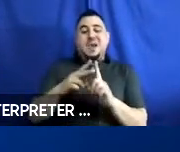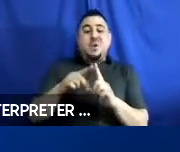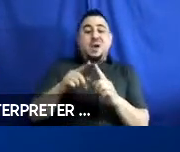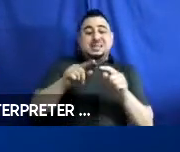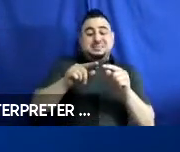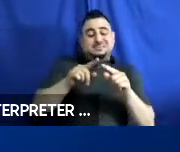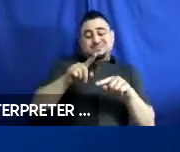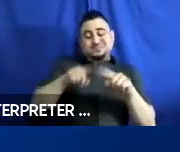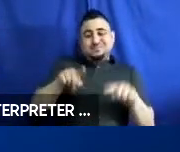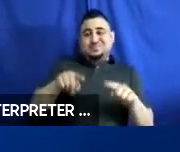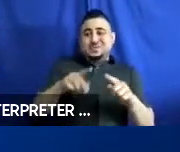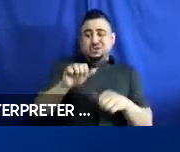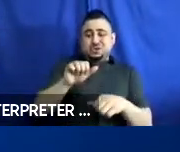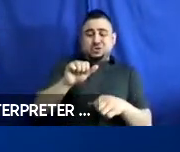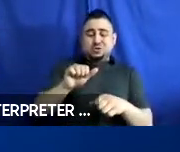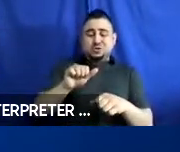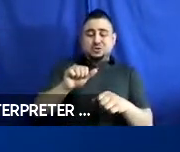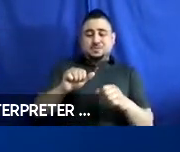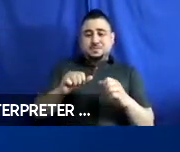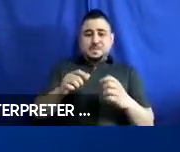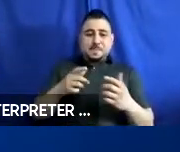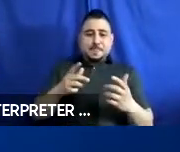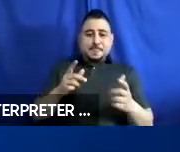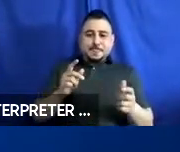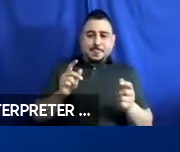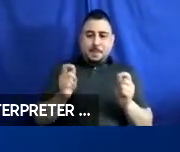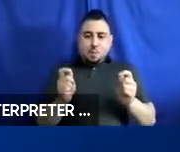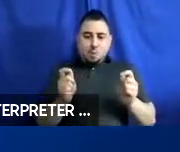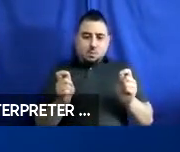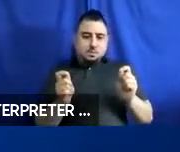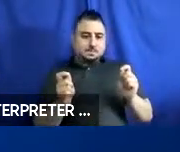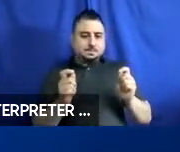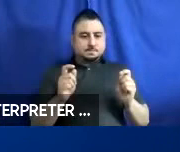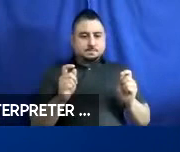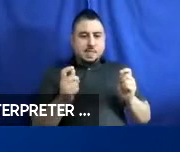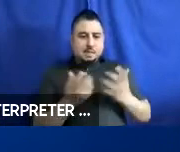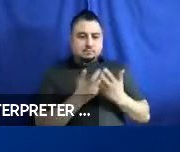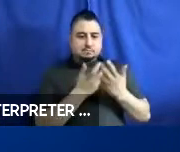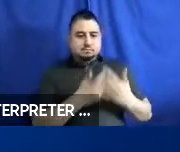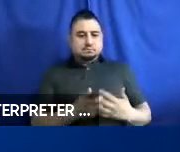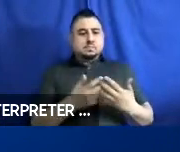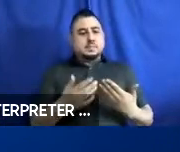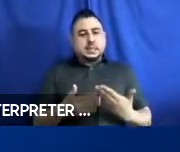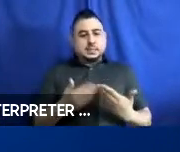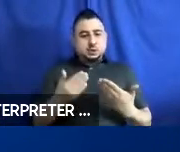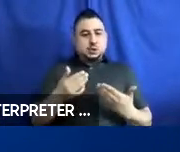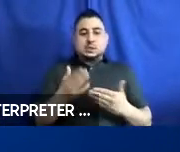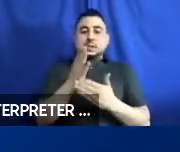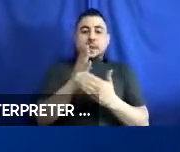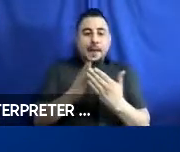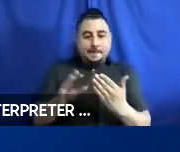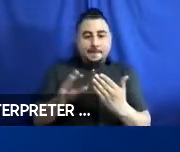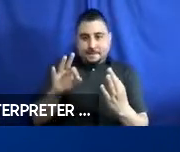tasks, that need to be made easier. So, yes, there is some feedback letting you know whether